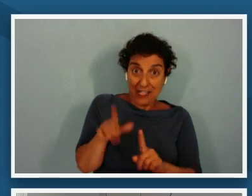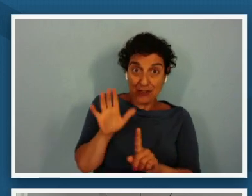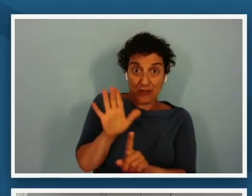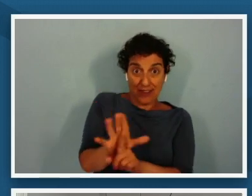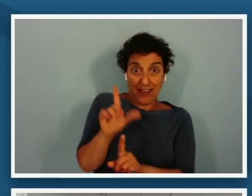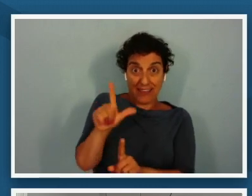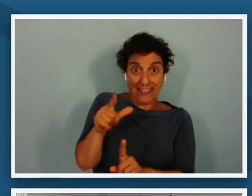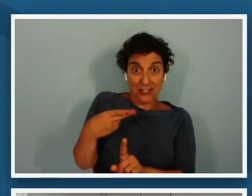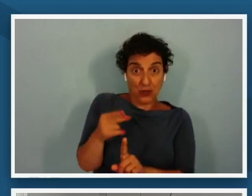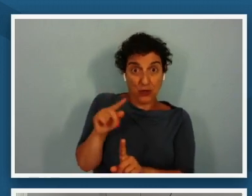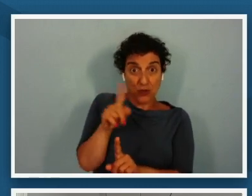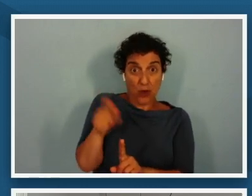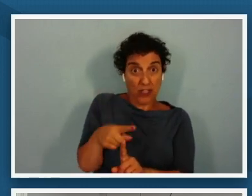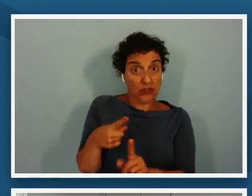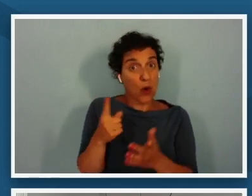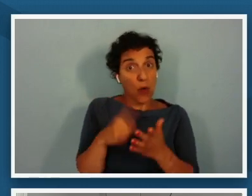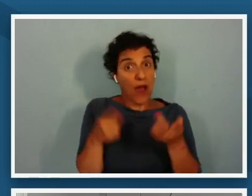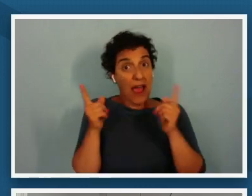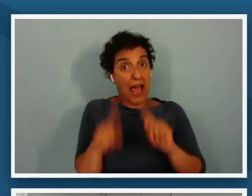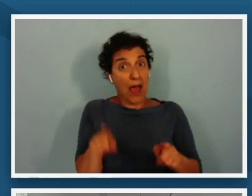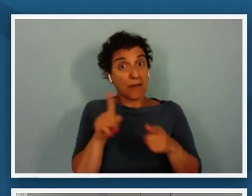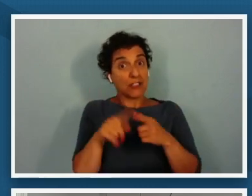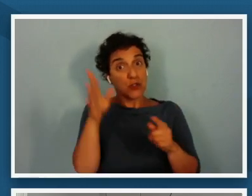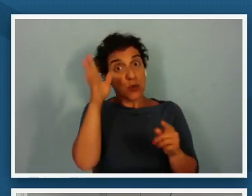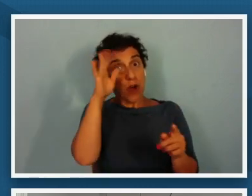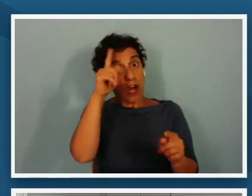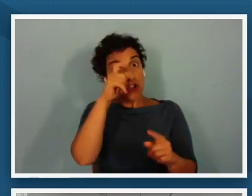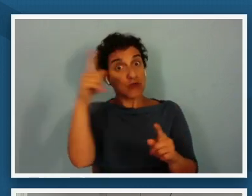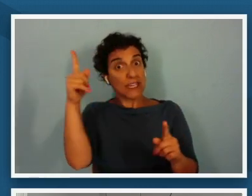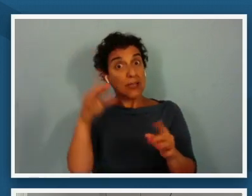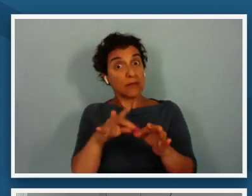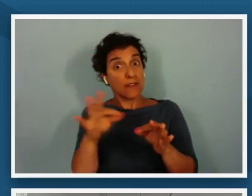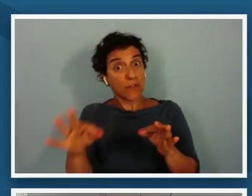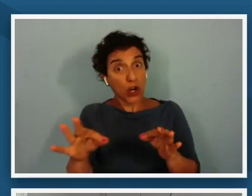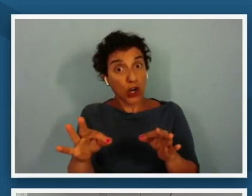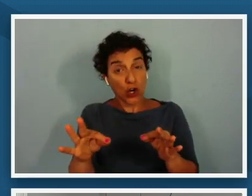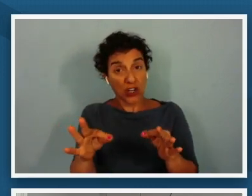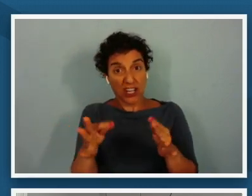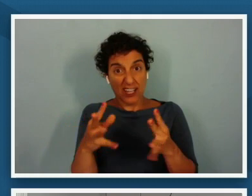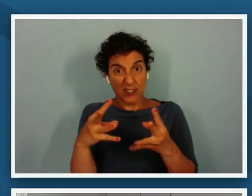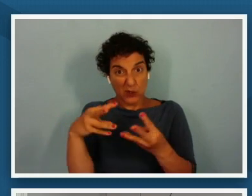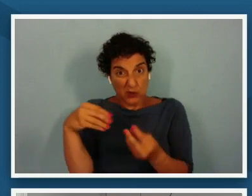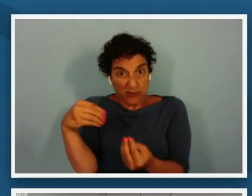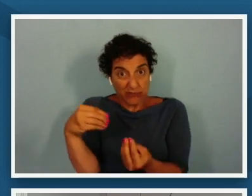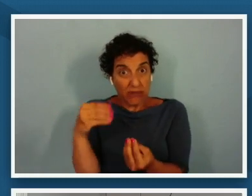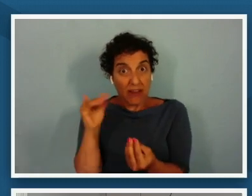what happens to a dream deferred does it